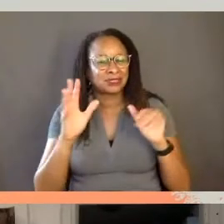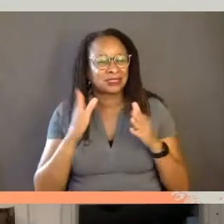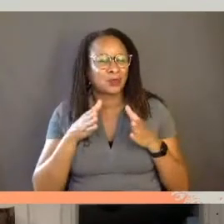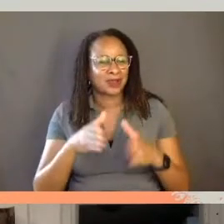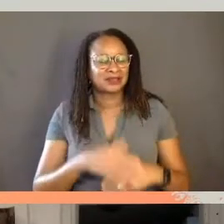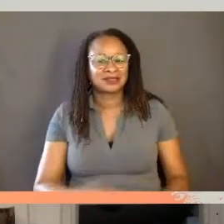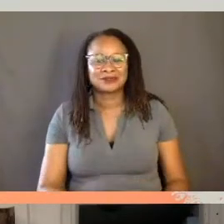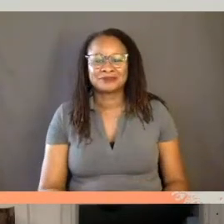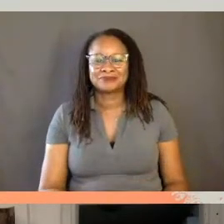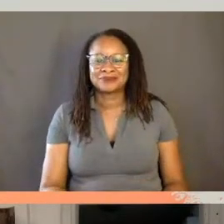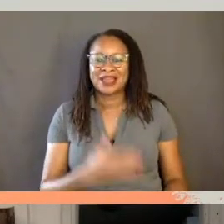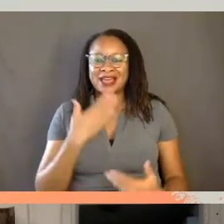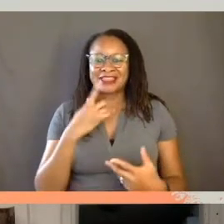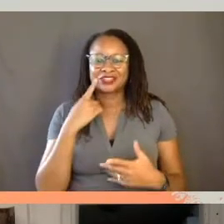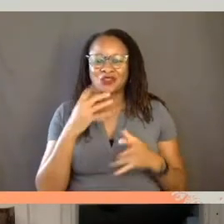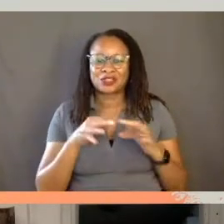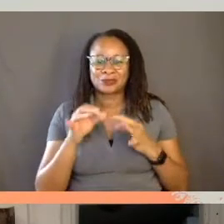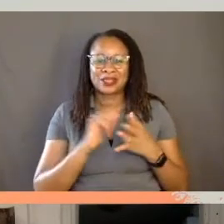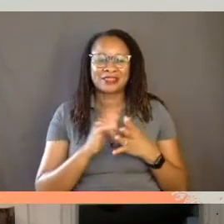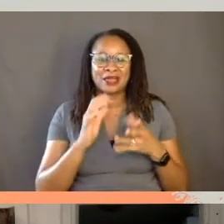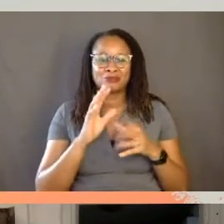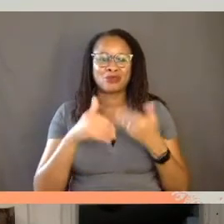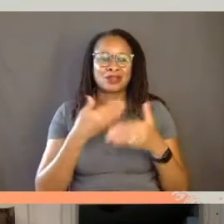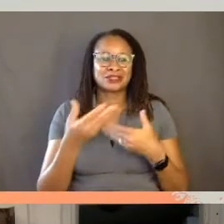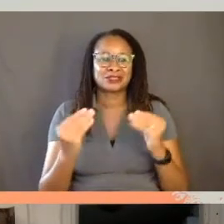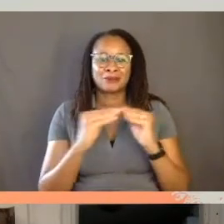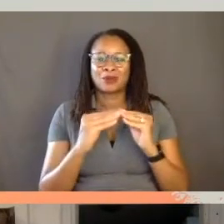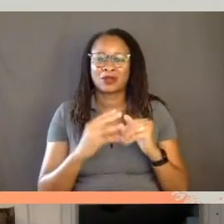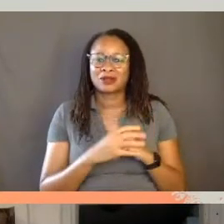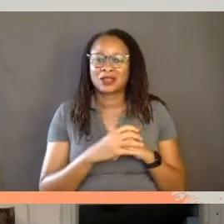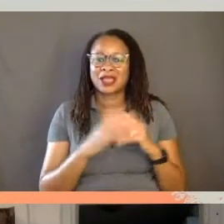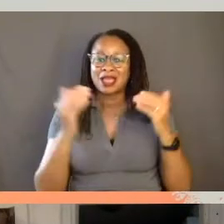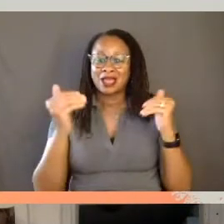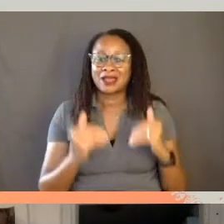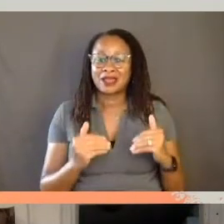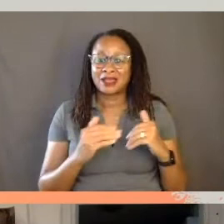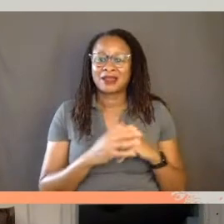Thanks for explaining this process a little bit more. And yeah, next time I'm really honored